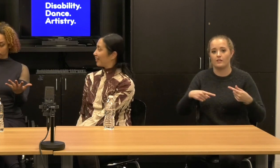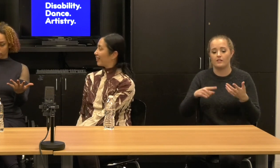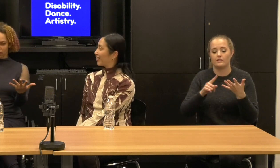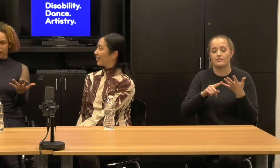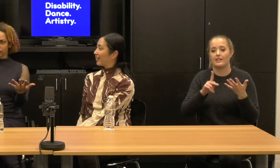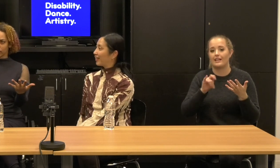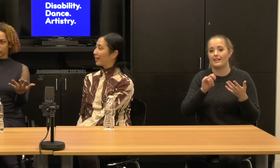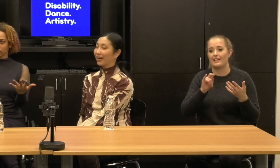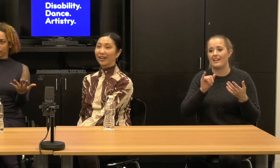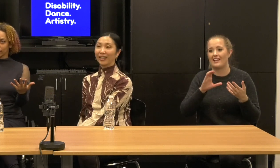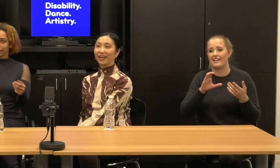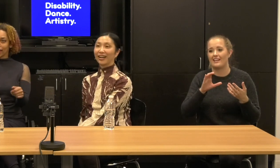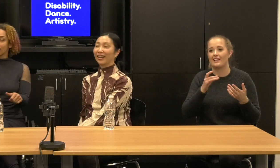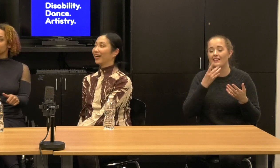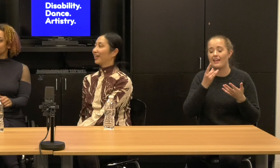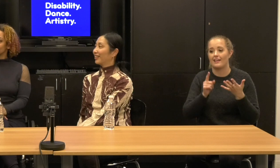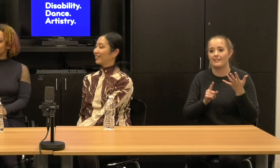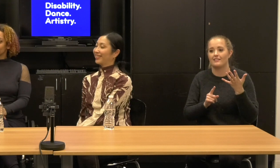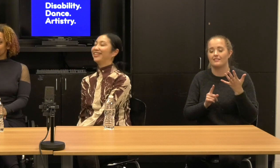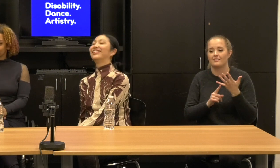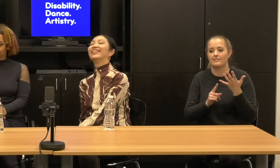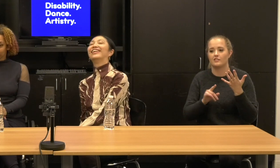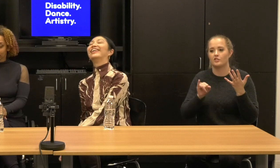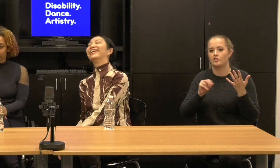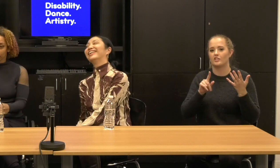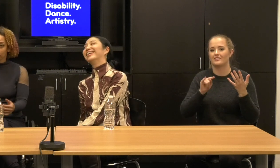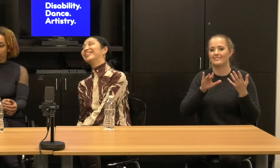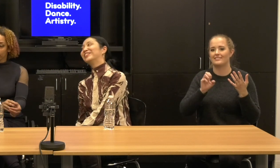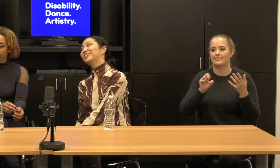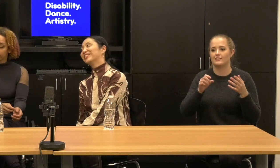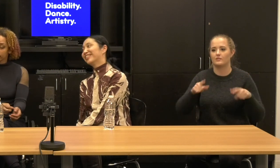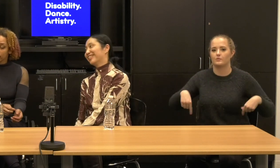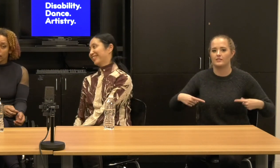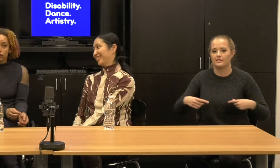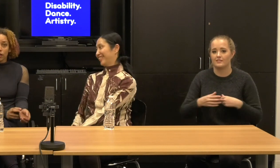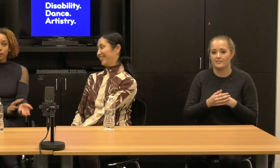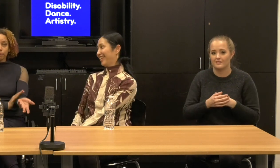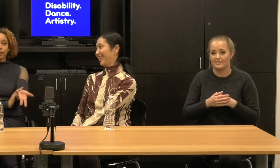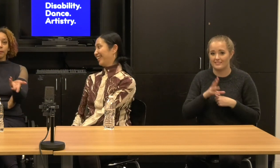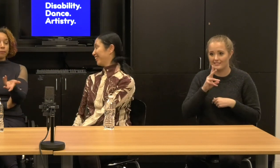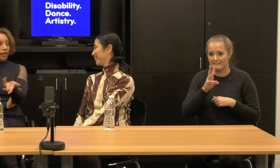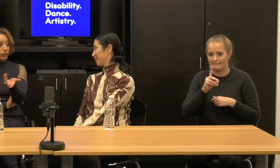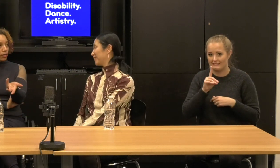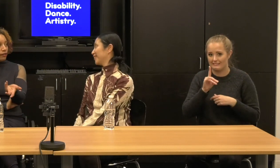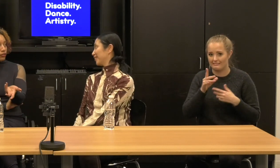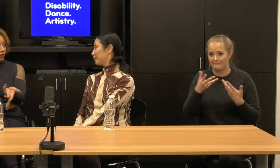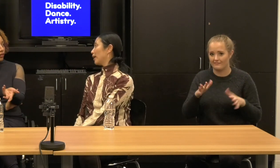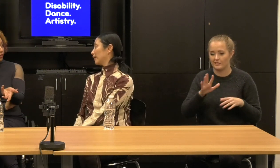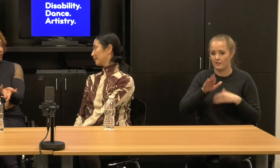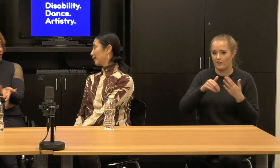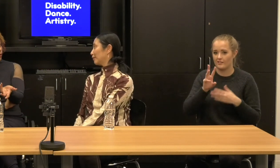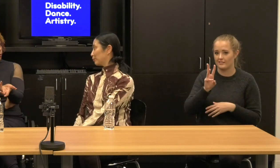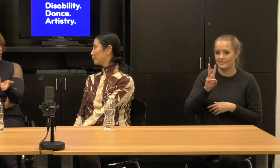Did we get them all six meaning any special effects soundboard. Alice: But I'm serious, right?